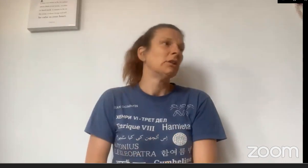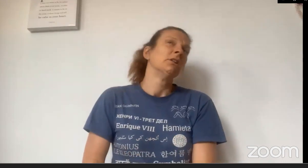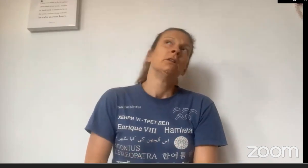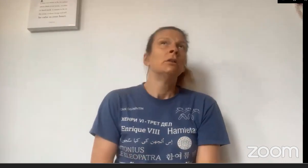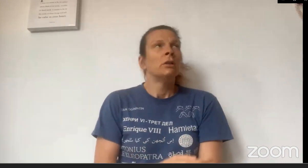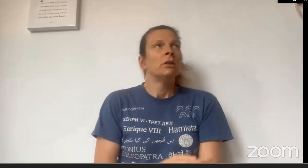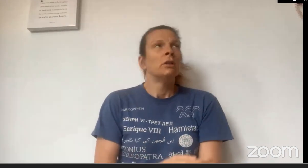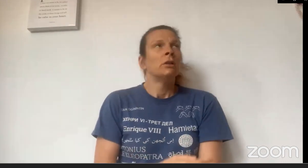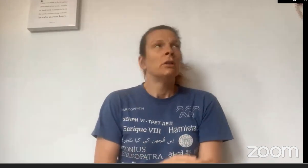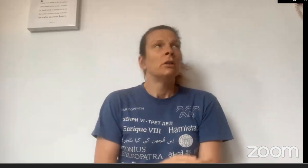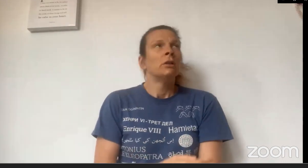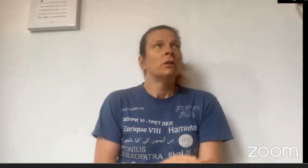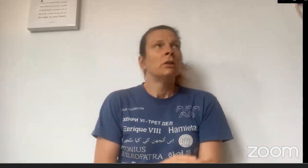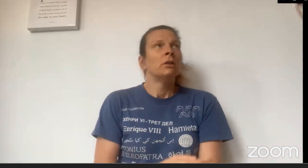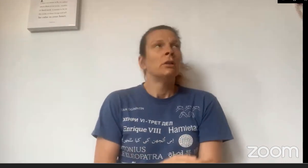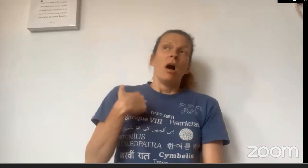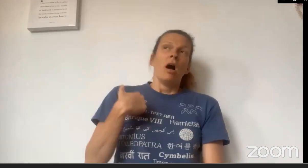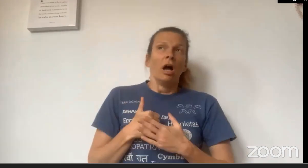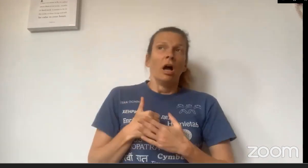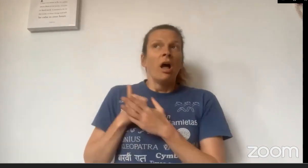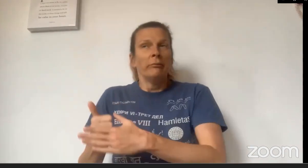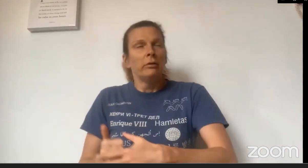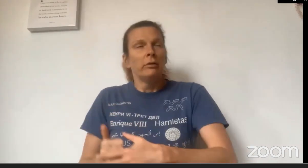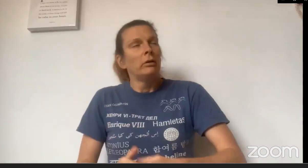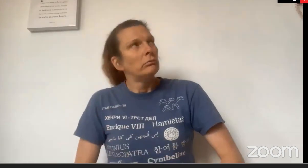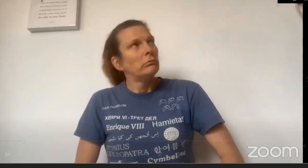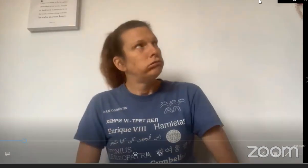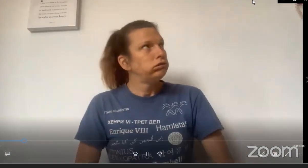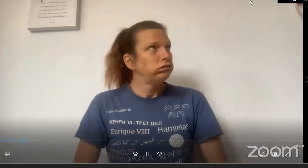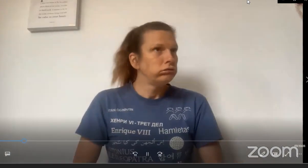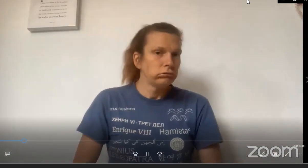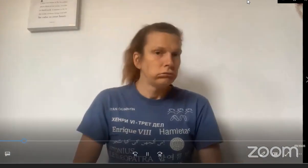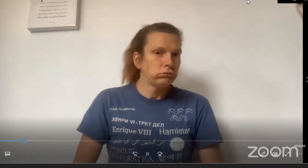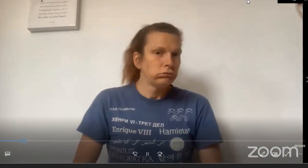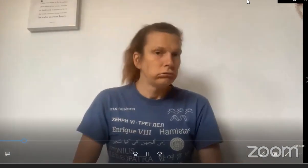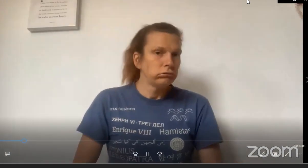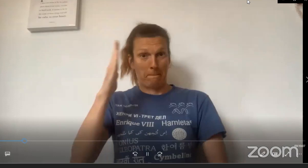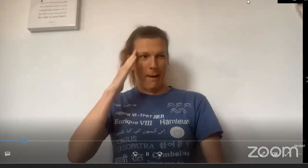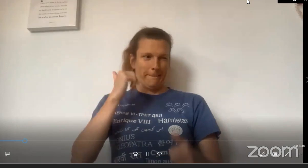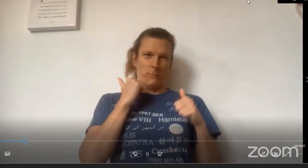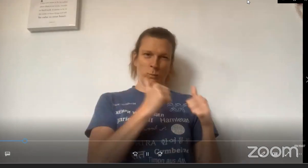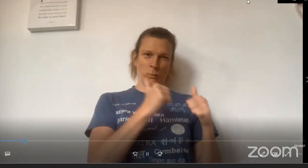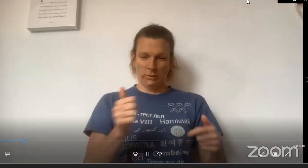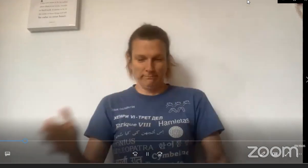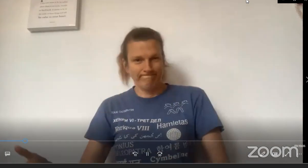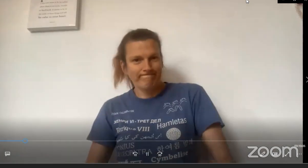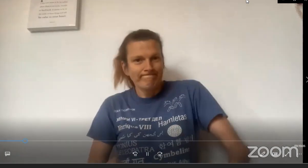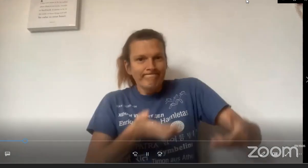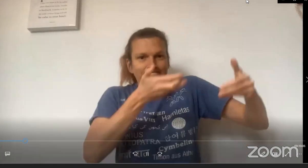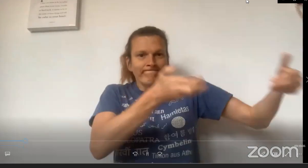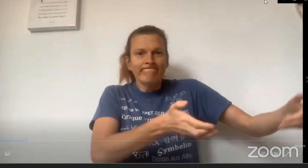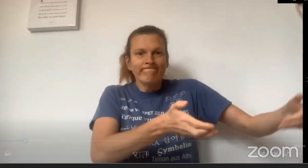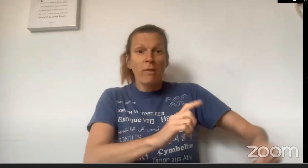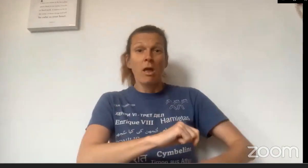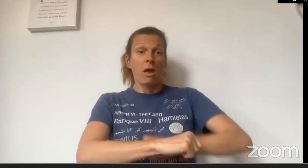"Fine!" she said to her mother. Her mum was happy and gave her a